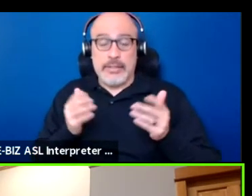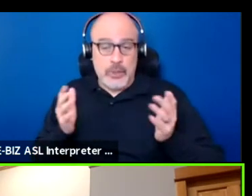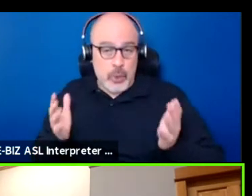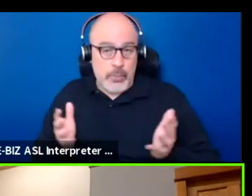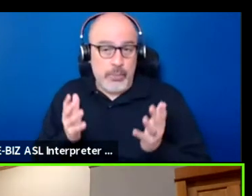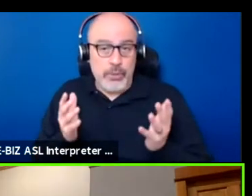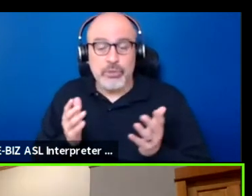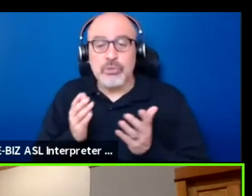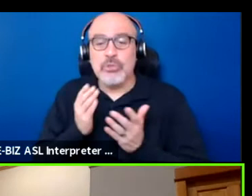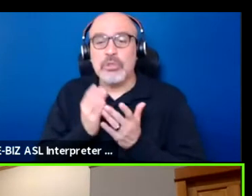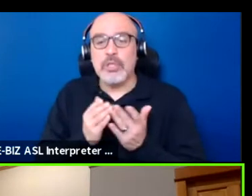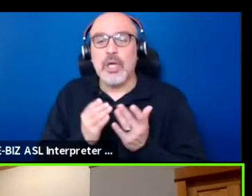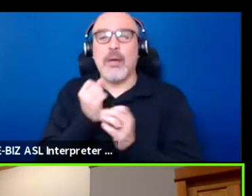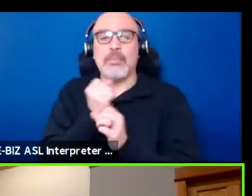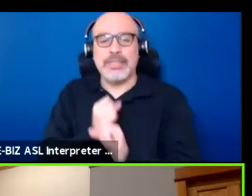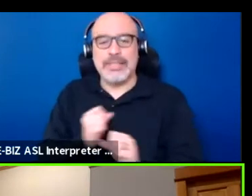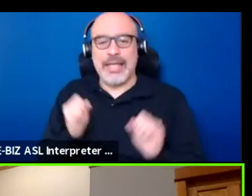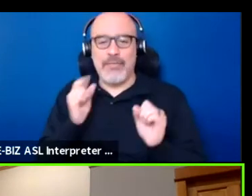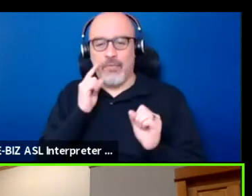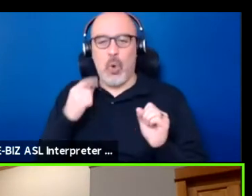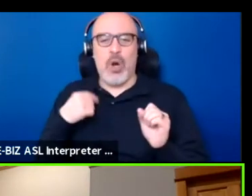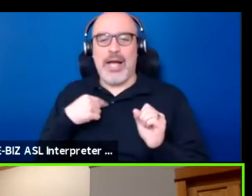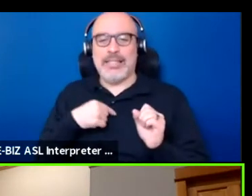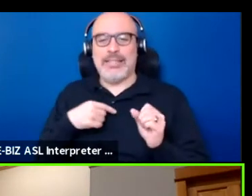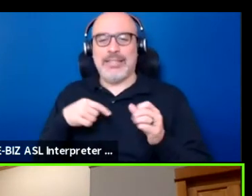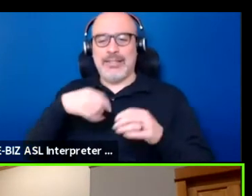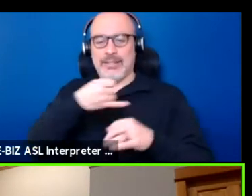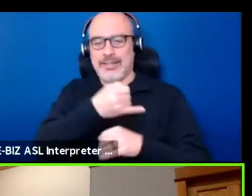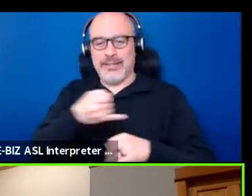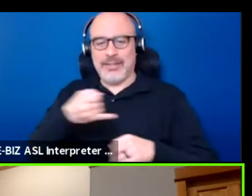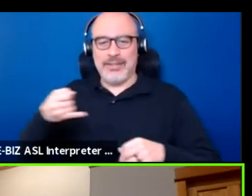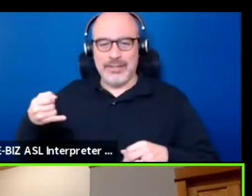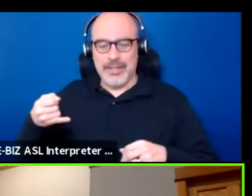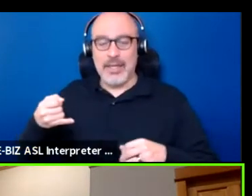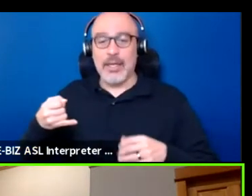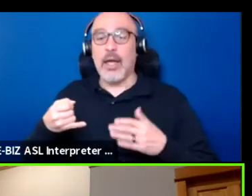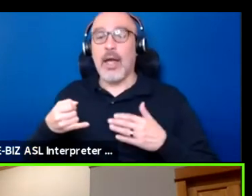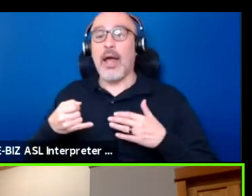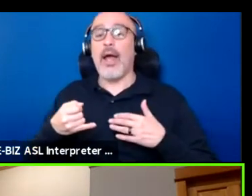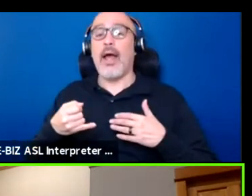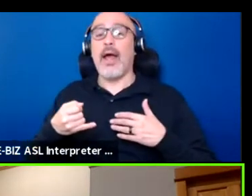that are just for us, you know, and then there's things that we can bring us